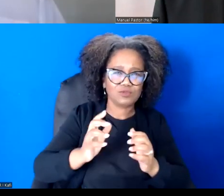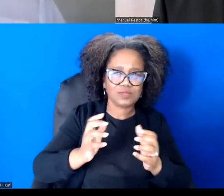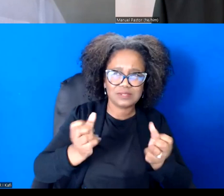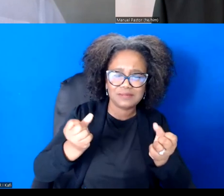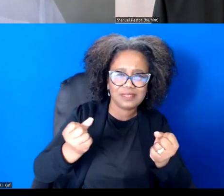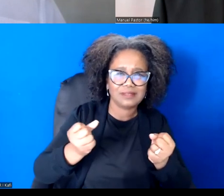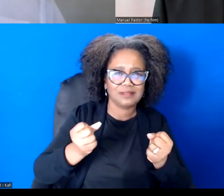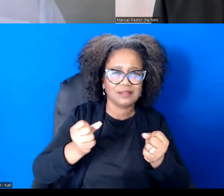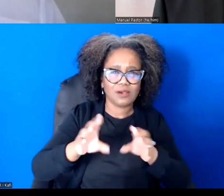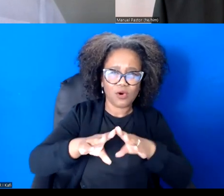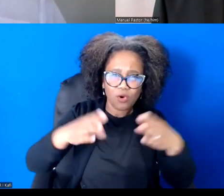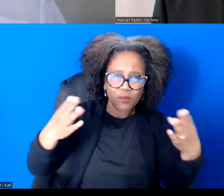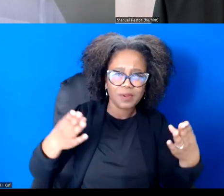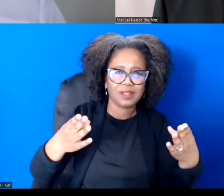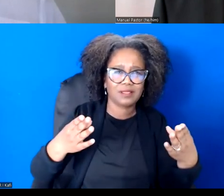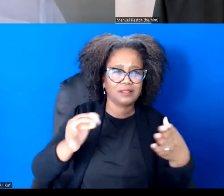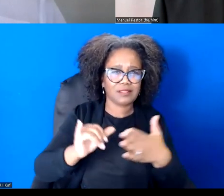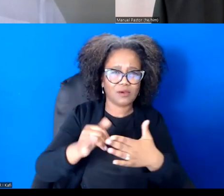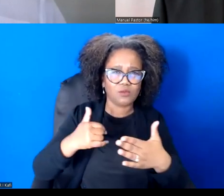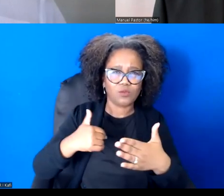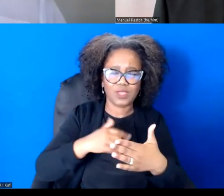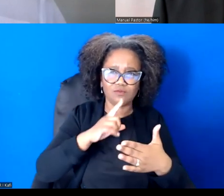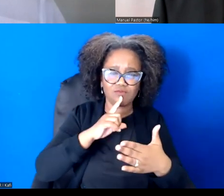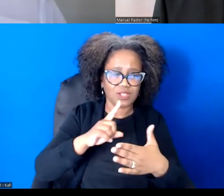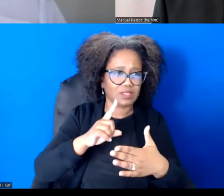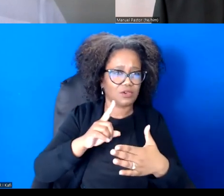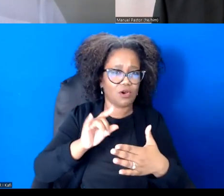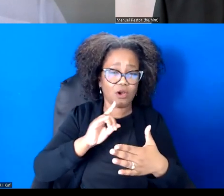to the fact that we're all interrelated, but that we also all belong.